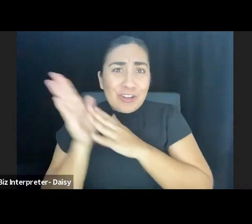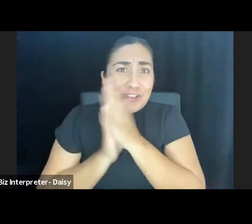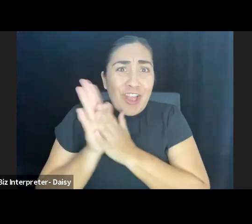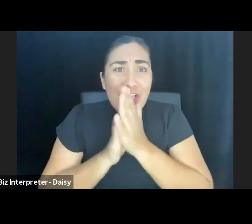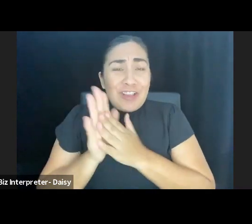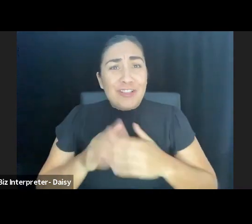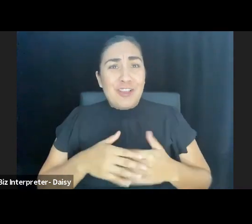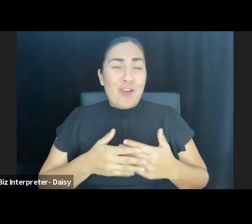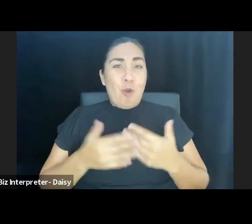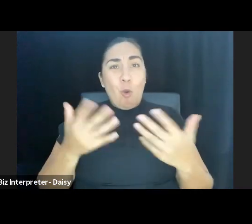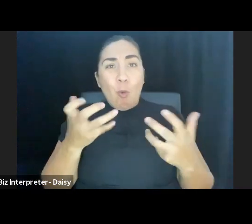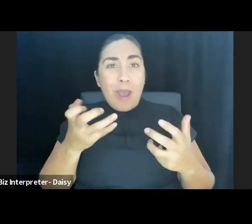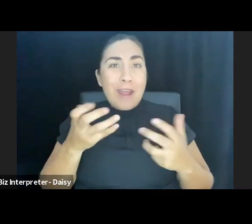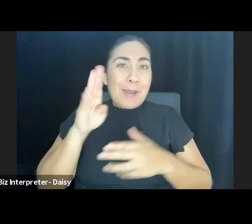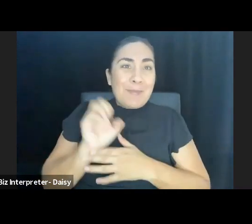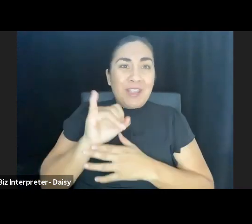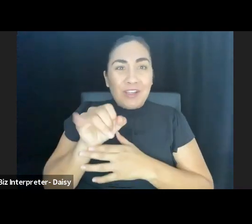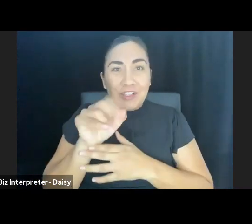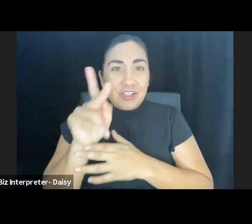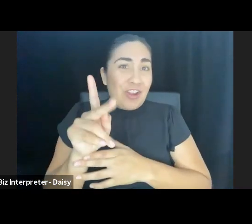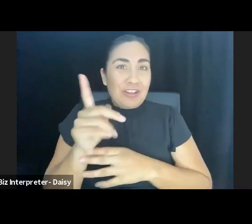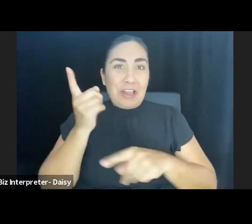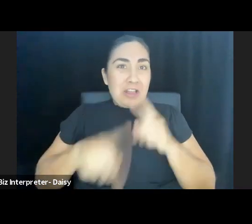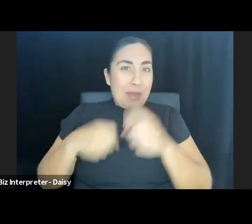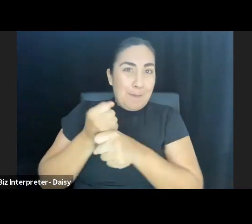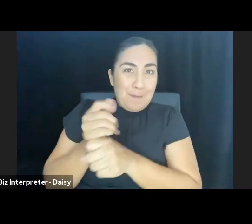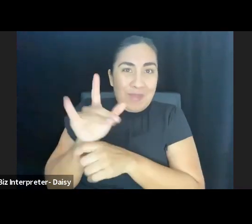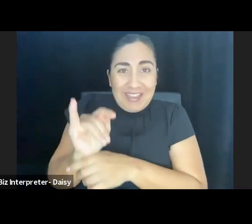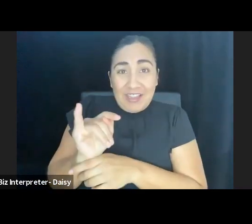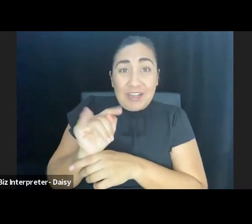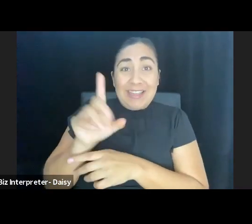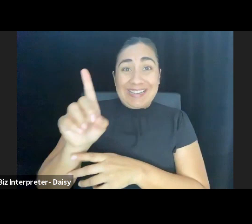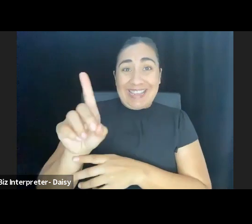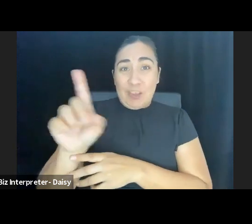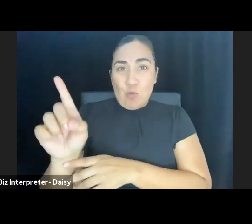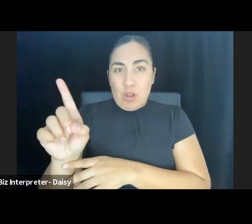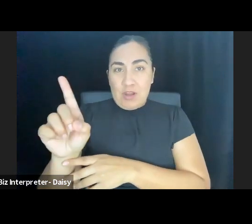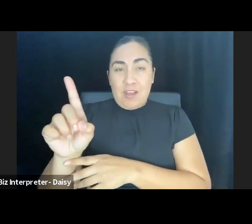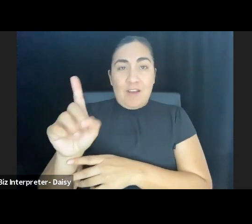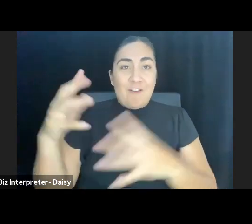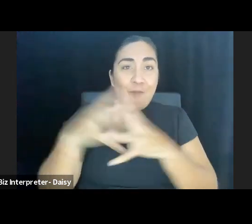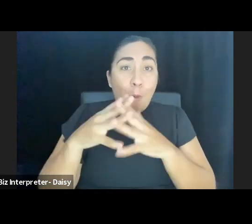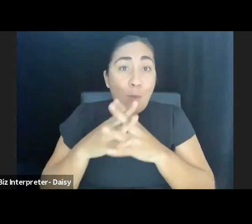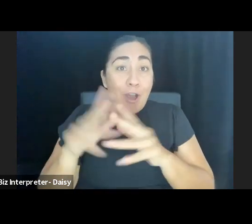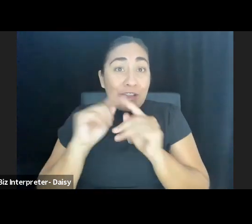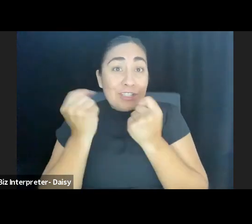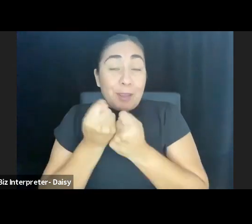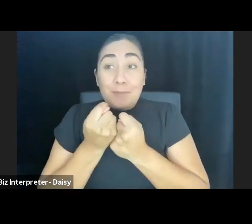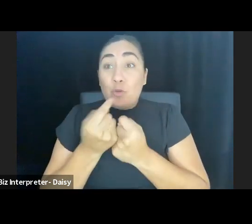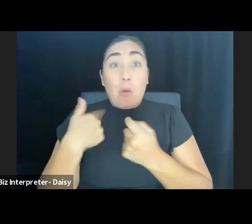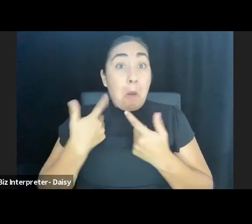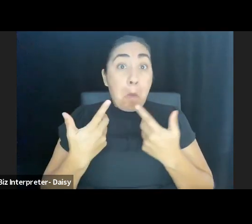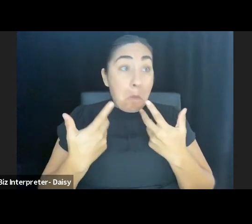to make the travel roster of his D1 football team, so I had some extra time on my hands. Why not be in the play?